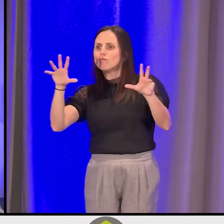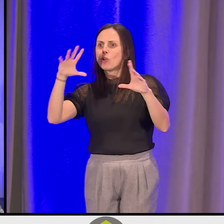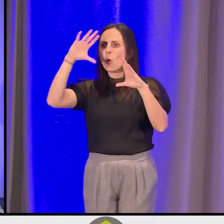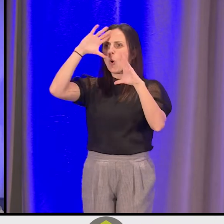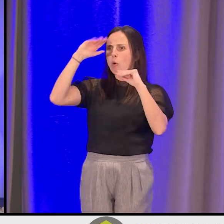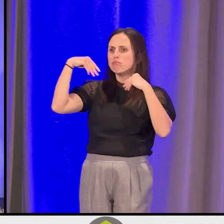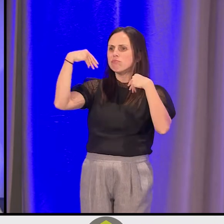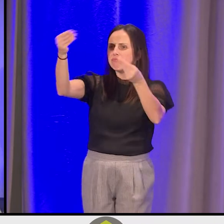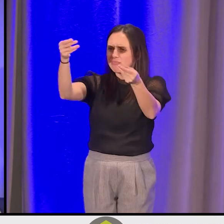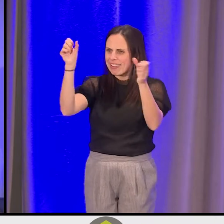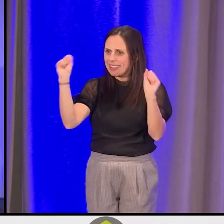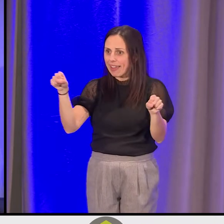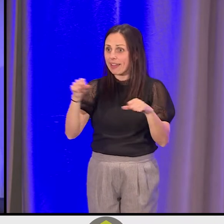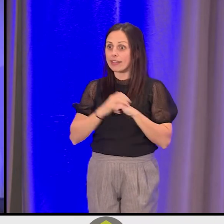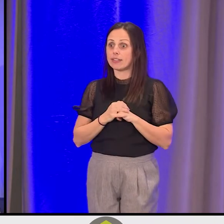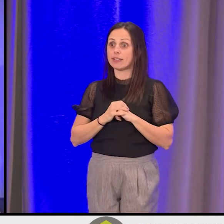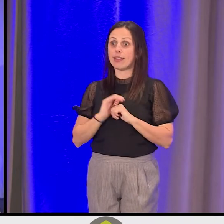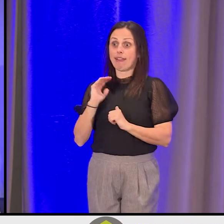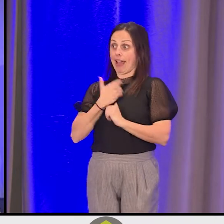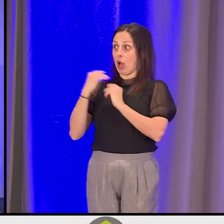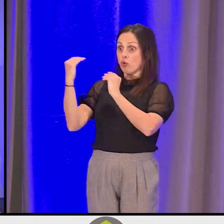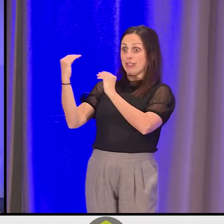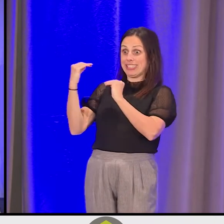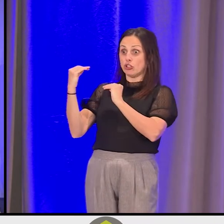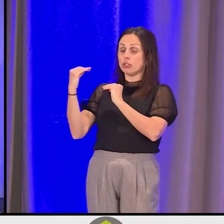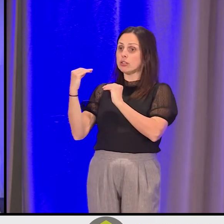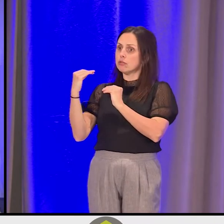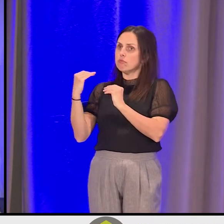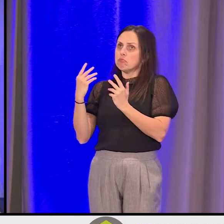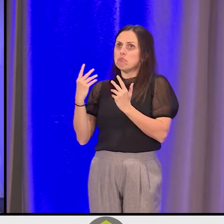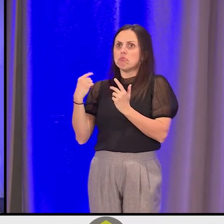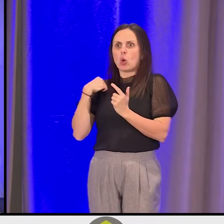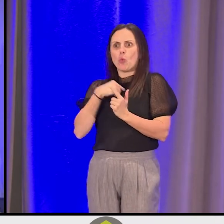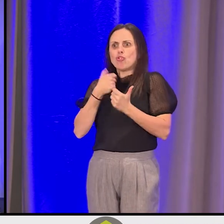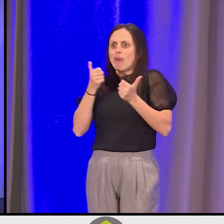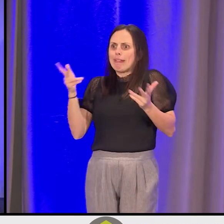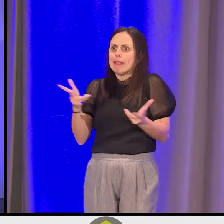that comes when, in our teachings, we come to really lift up and encourage.